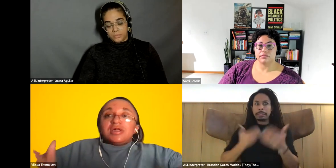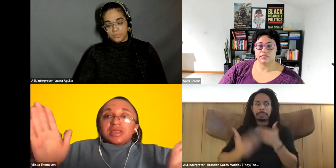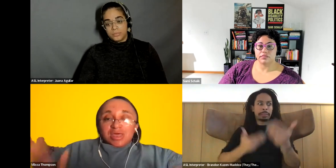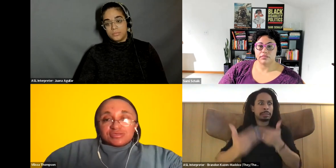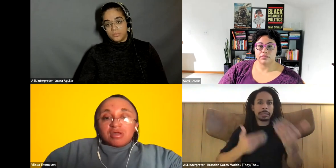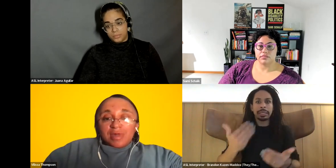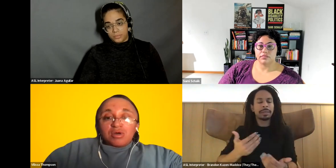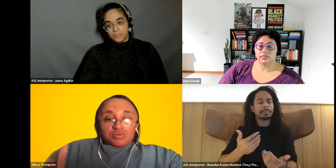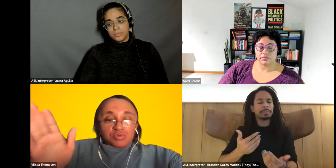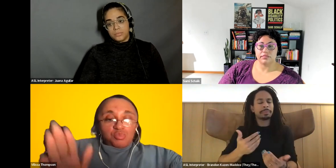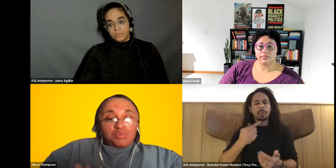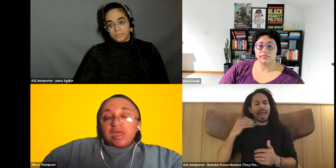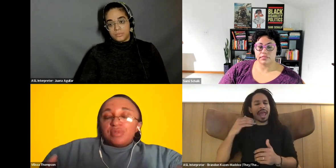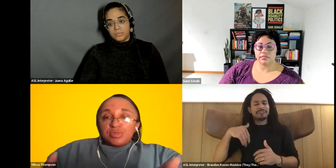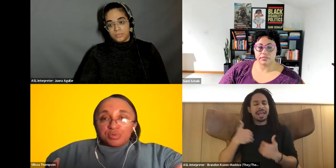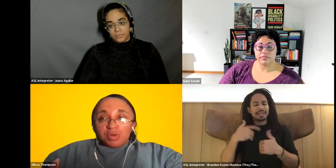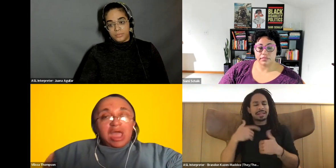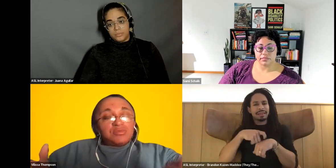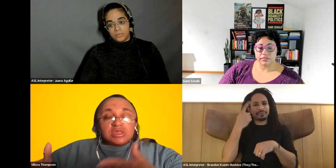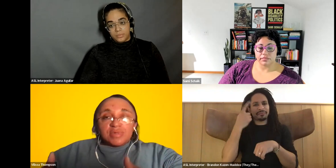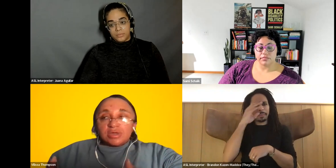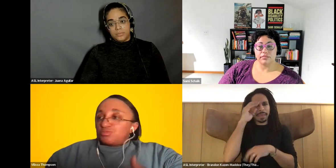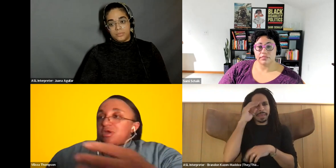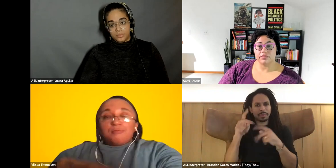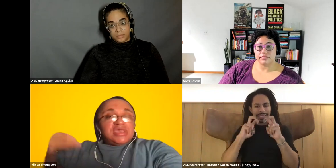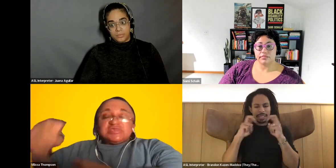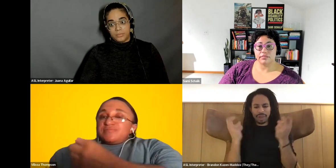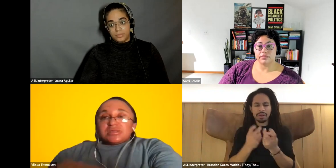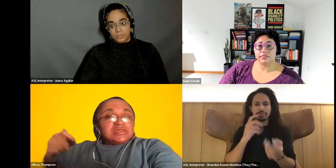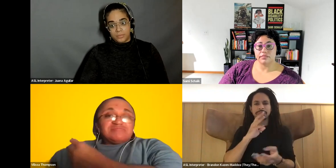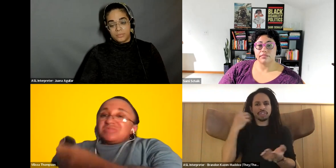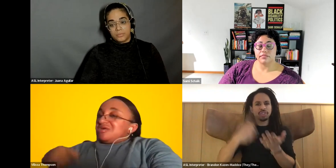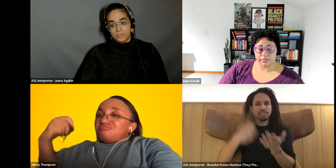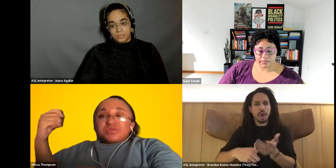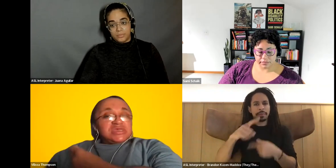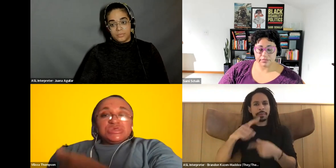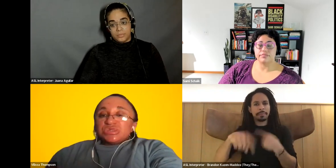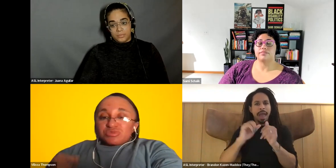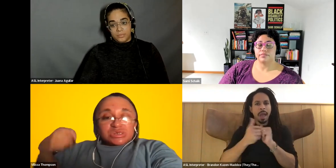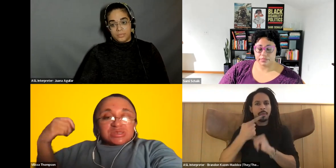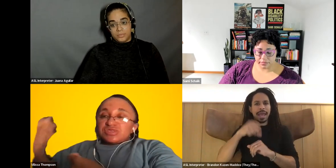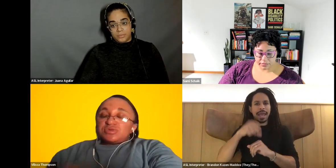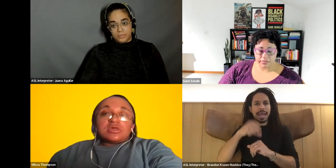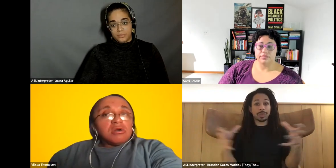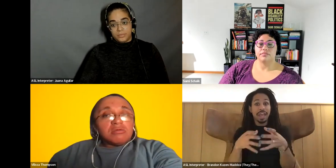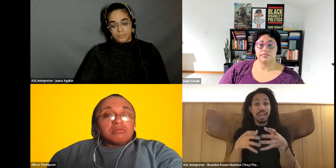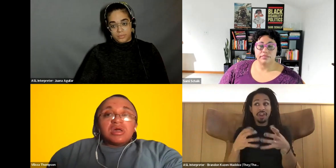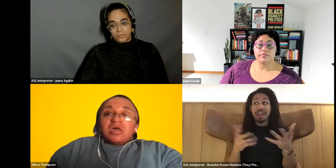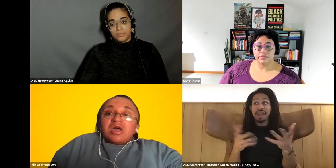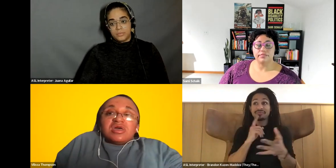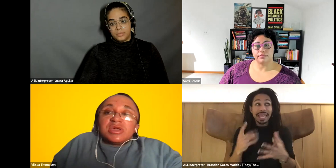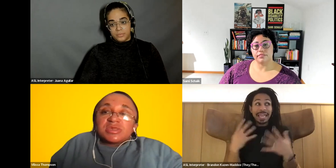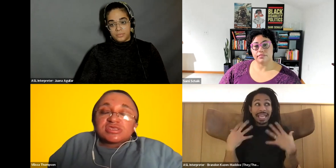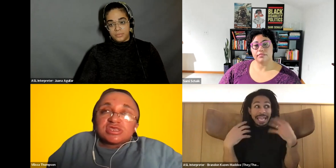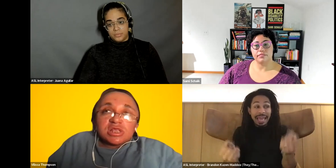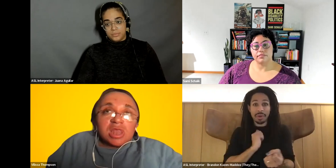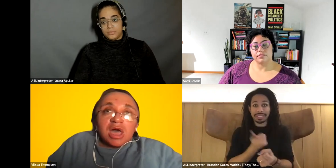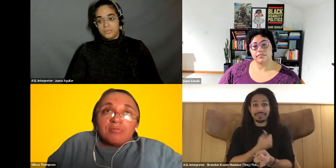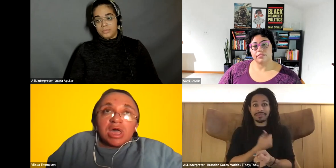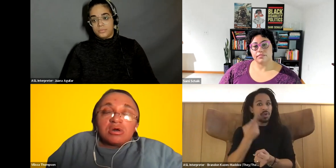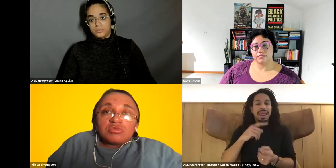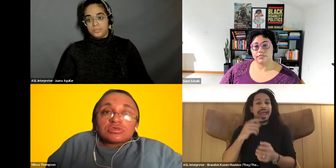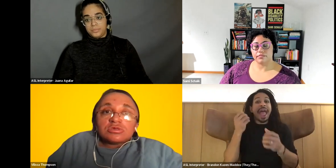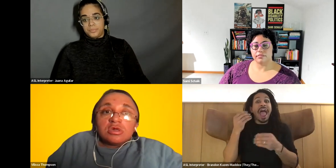Vilissa Thompson: let us talk about what we have been through and how it get better. We are piecemailing it within each generation as we go, and I think that says a lot about